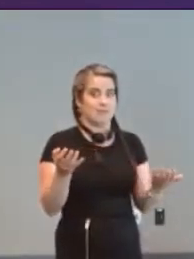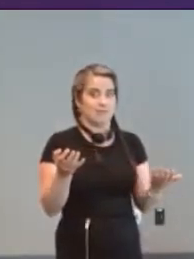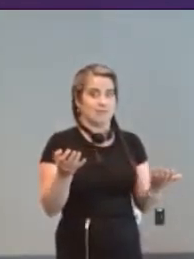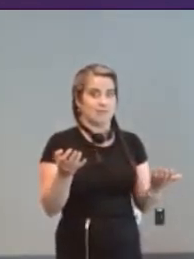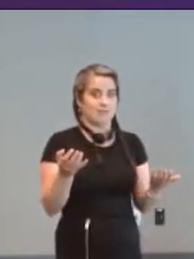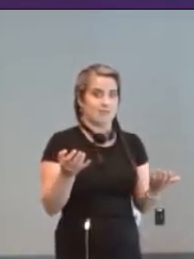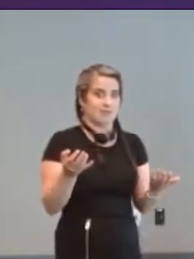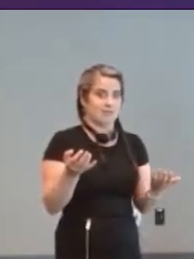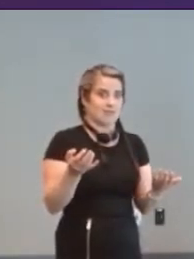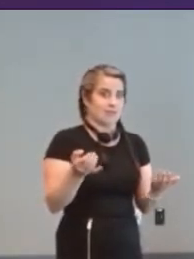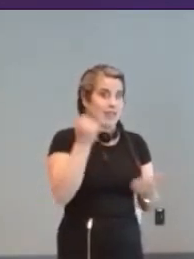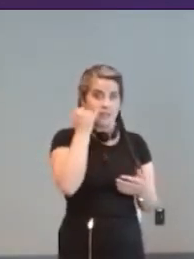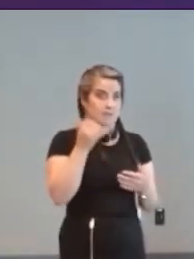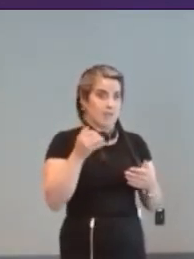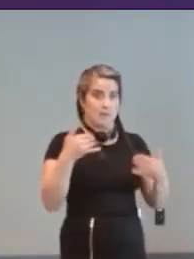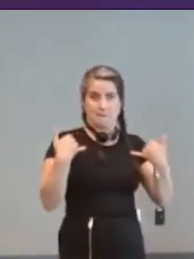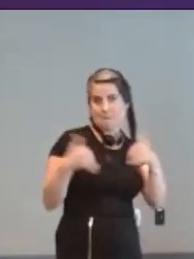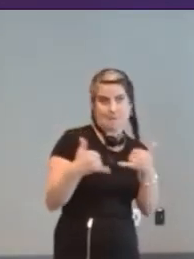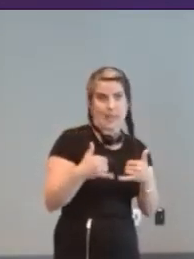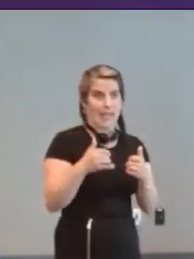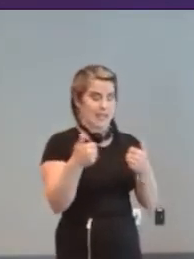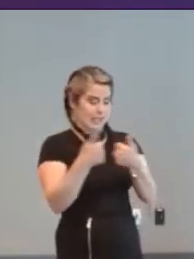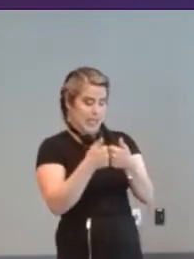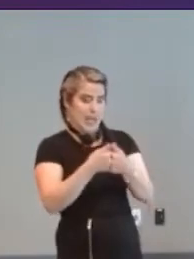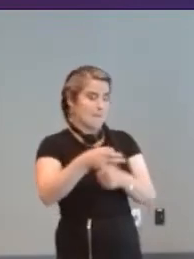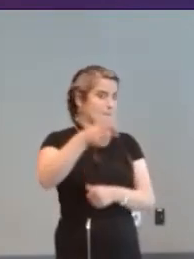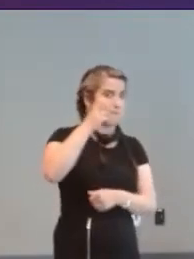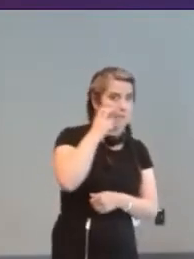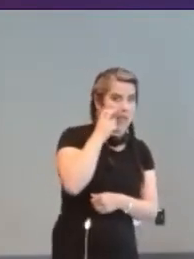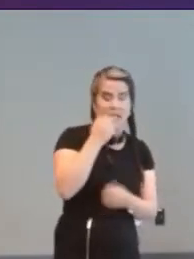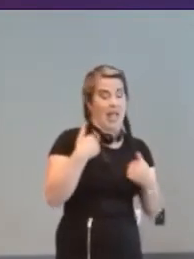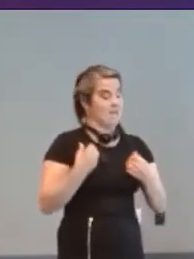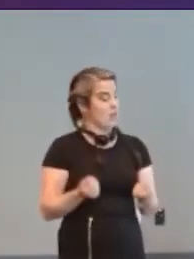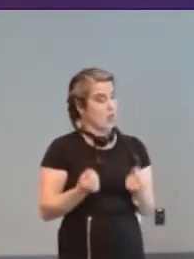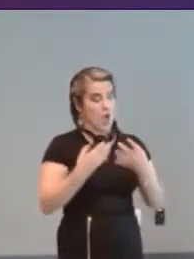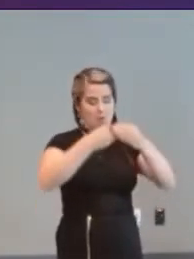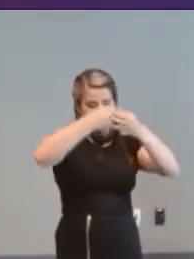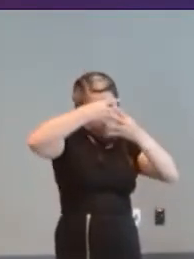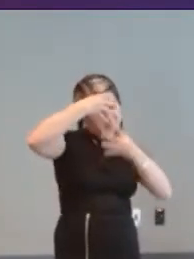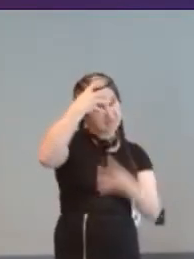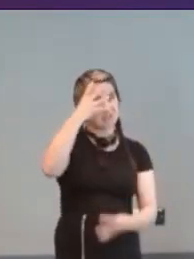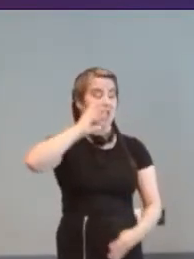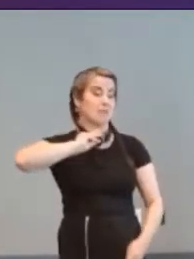it blind they'll have tons of experience of what's good and what's not and you would hope if they're